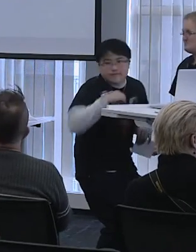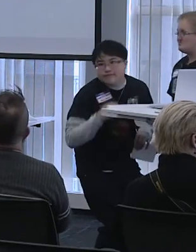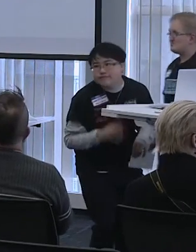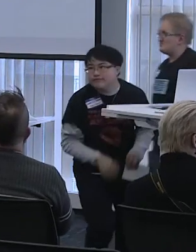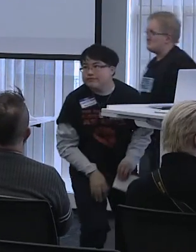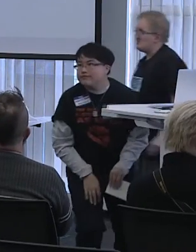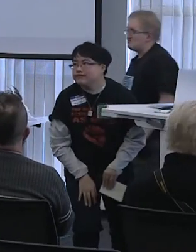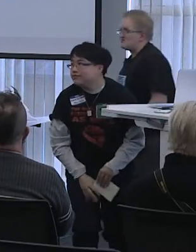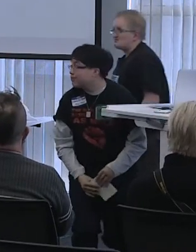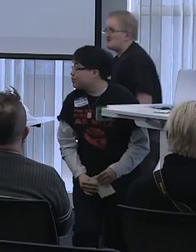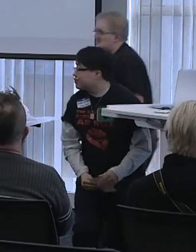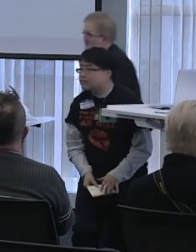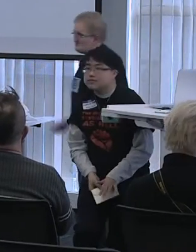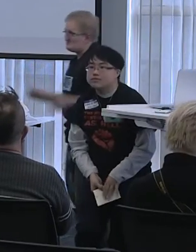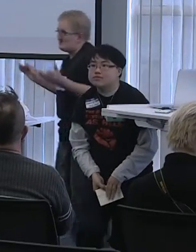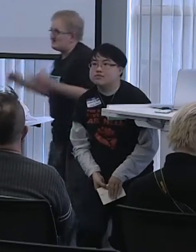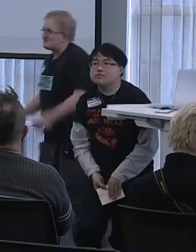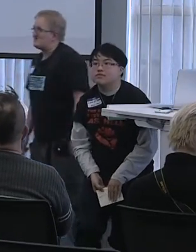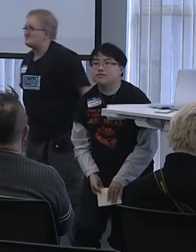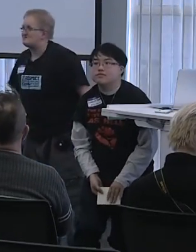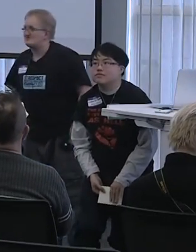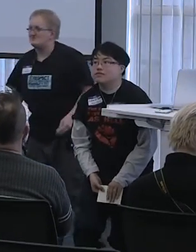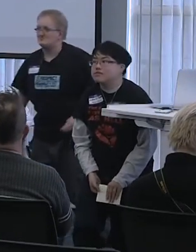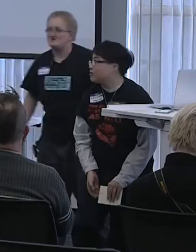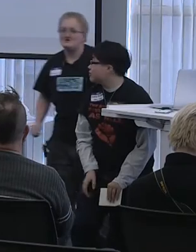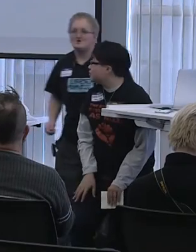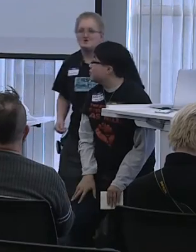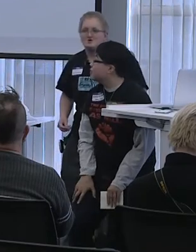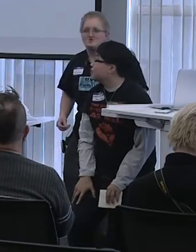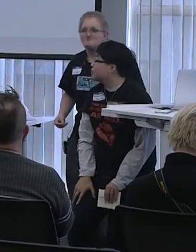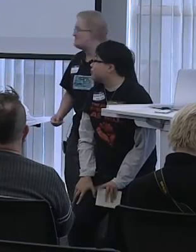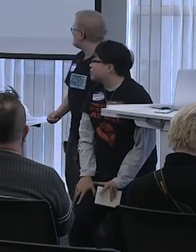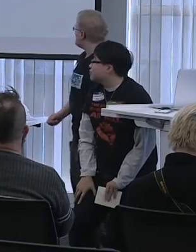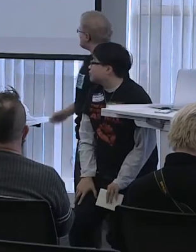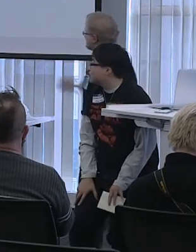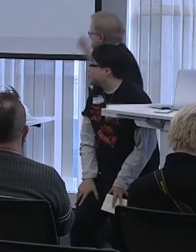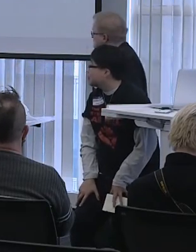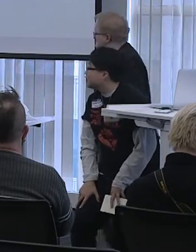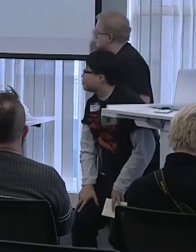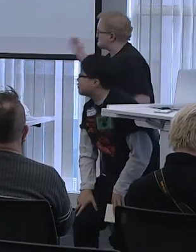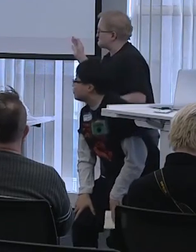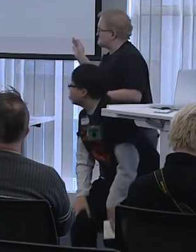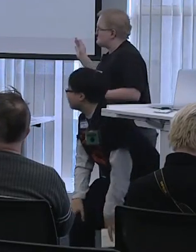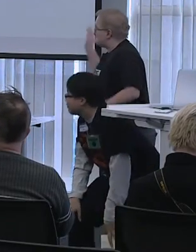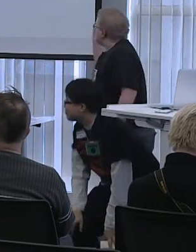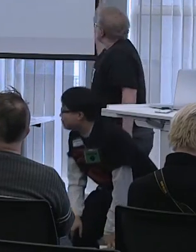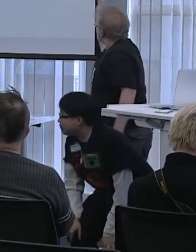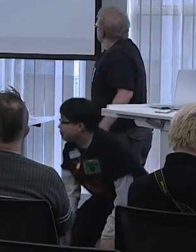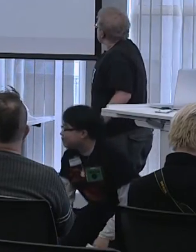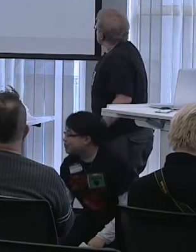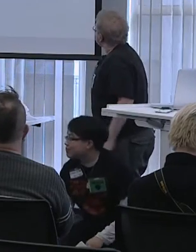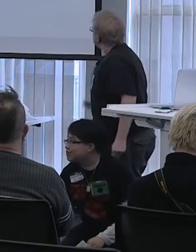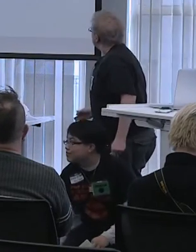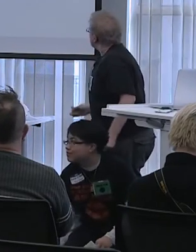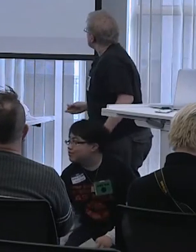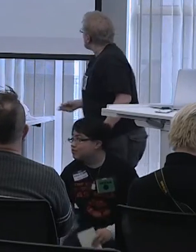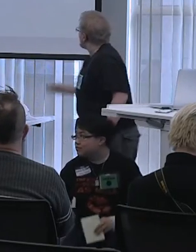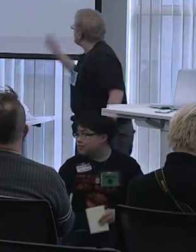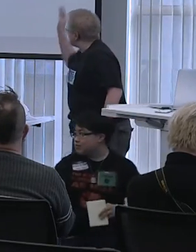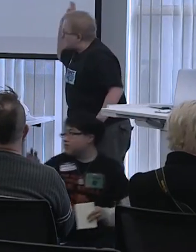I'm really sorry about this, I don't understand technology apparently. The reason that this is important